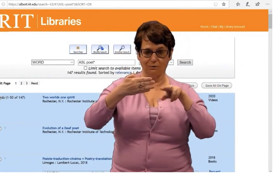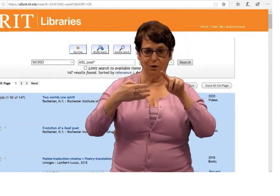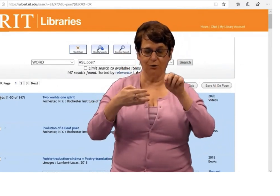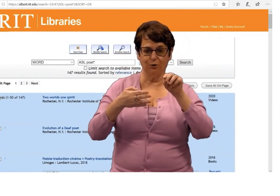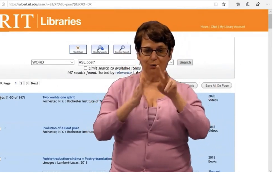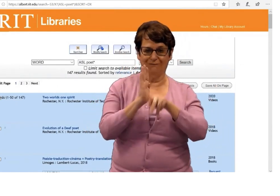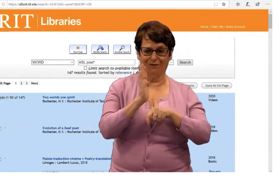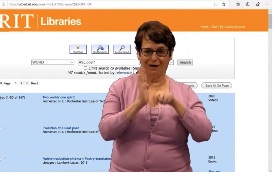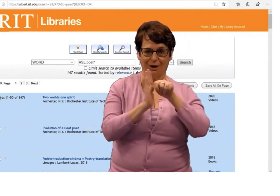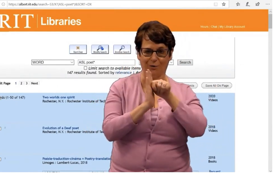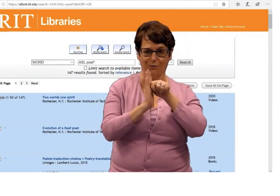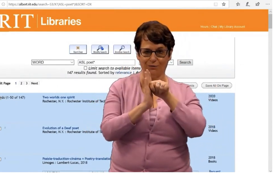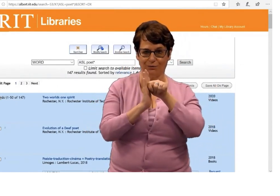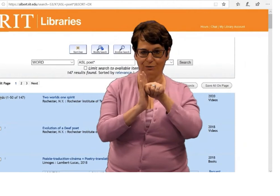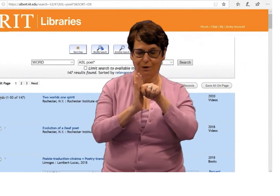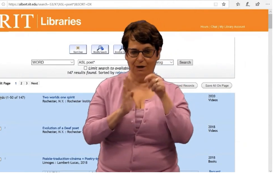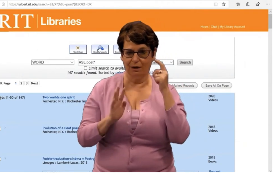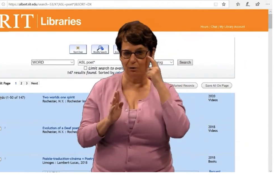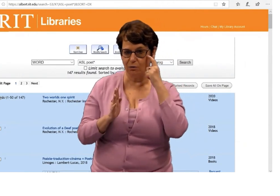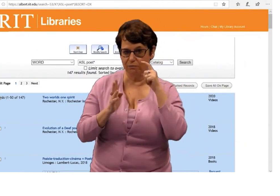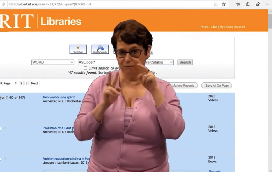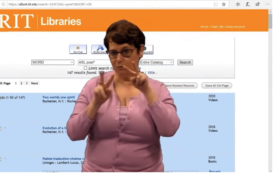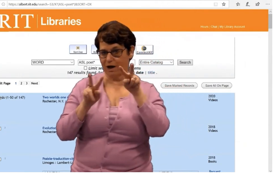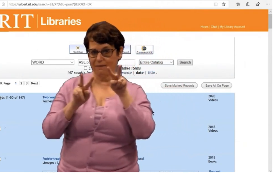You can narrow your results to videos only.